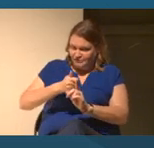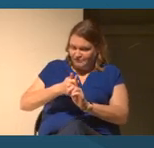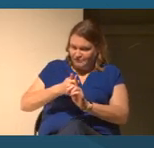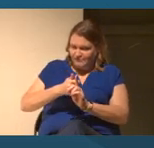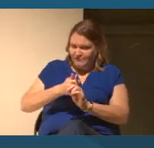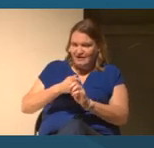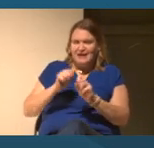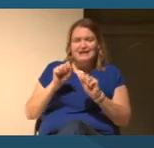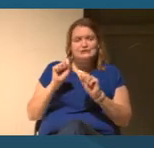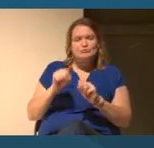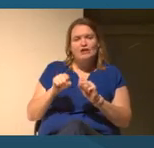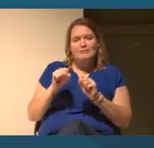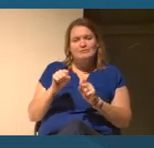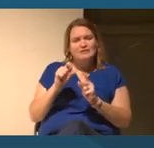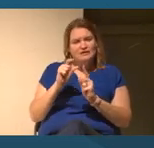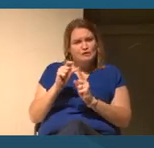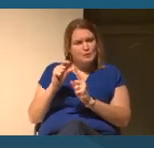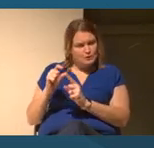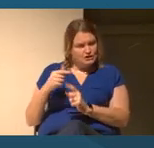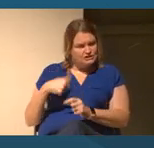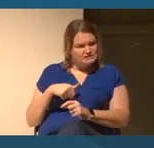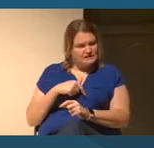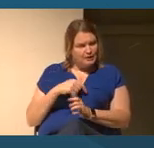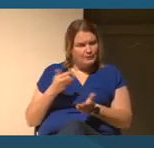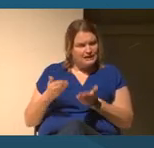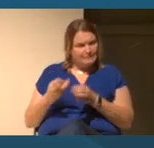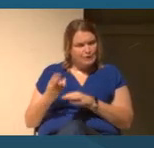the words that we would use to describe things, right?